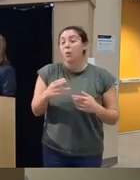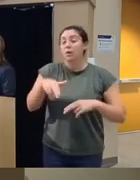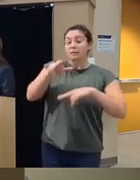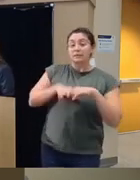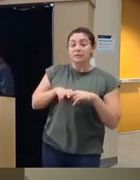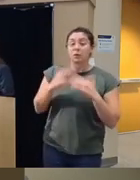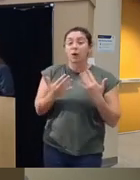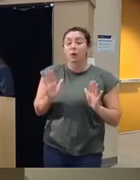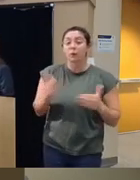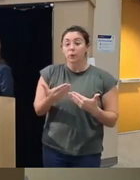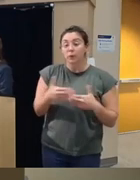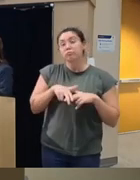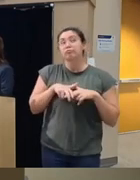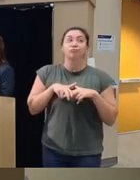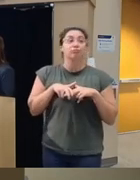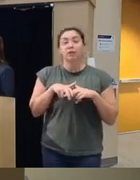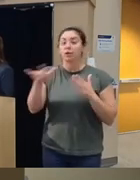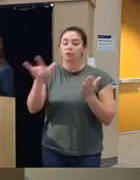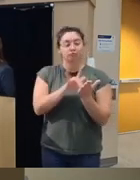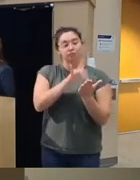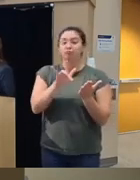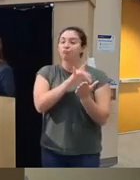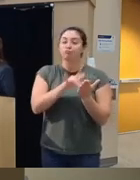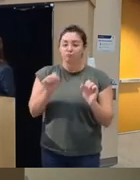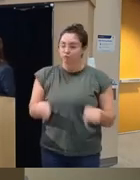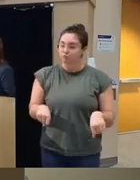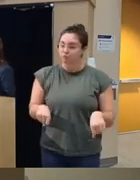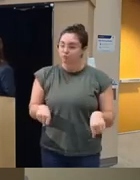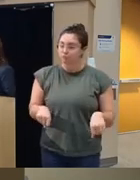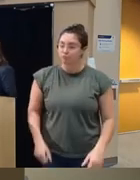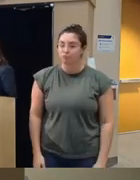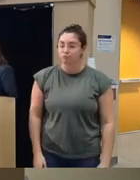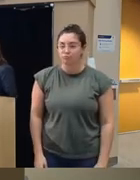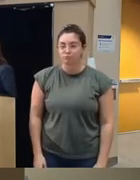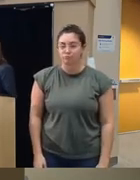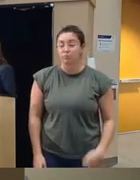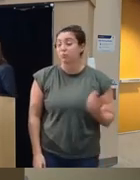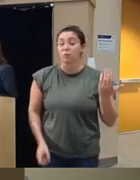if they er setting with long wait times they can maybe be using some these skills um or clients